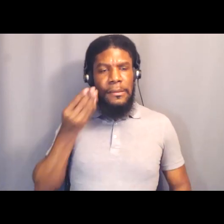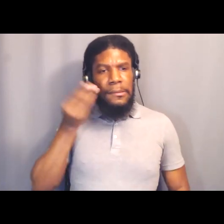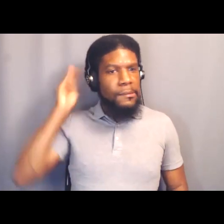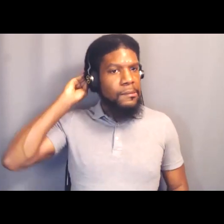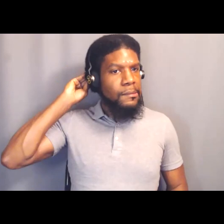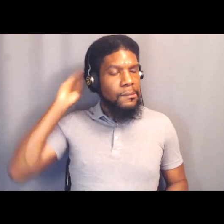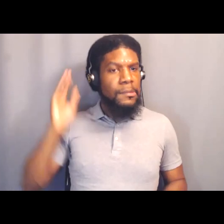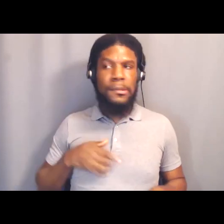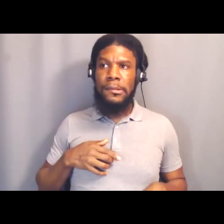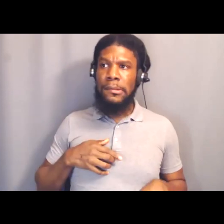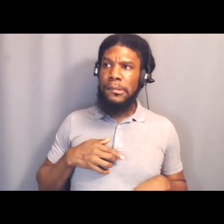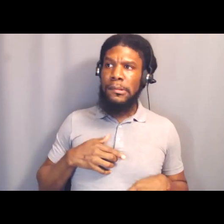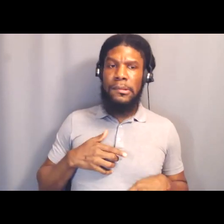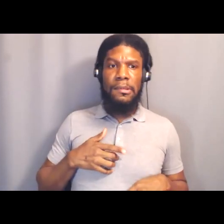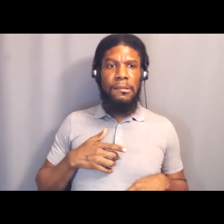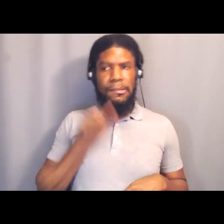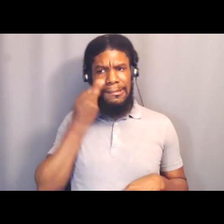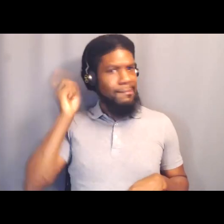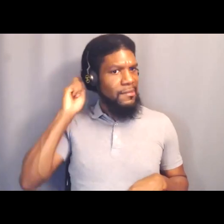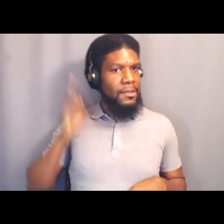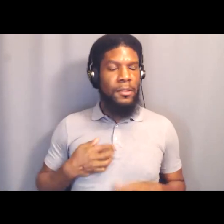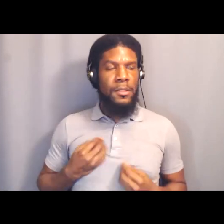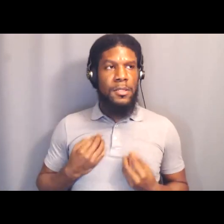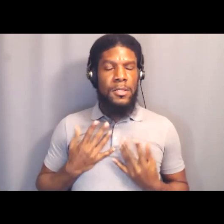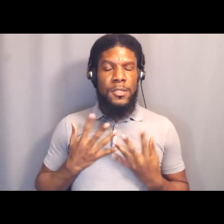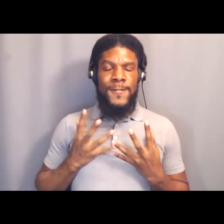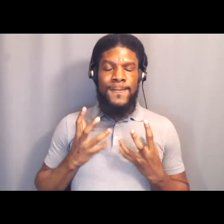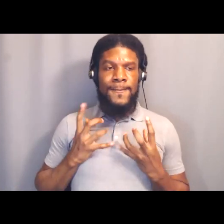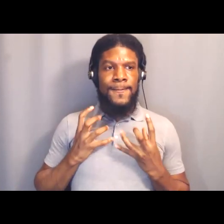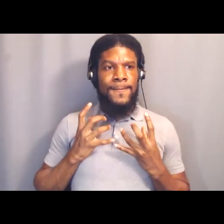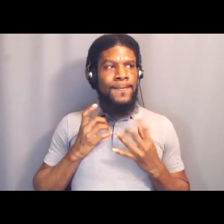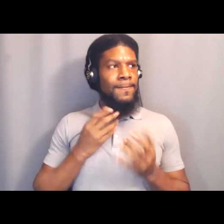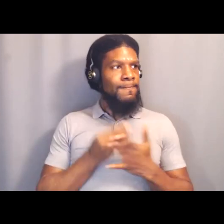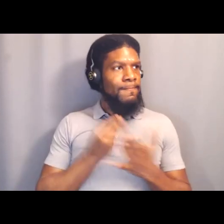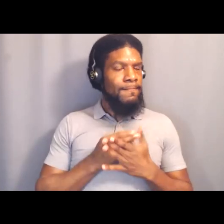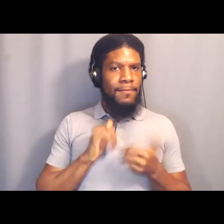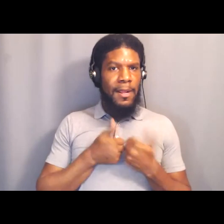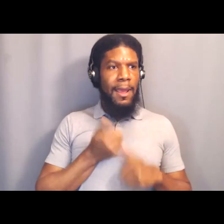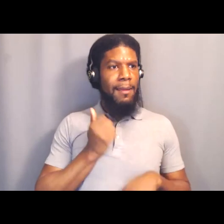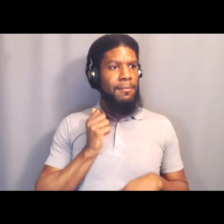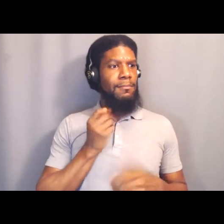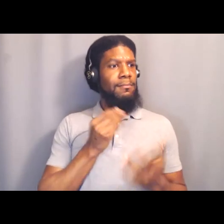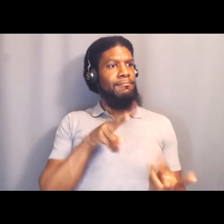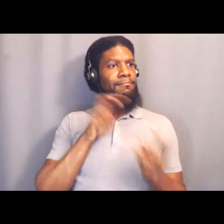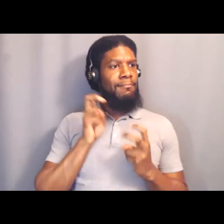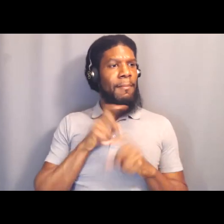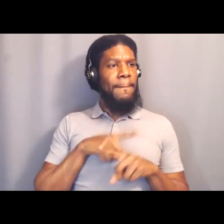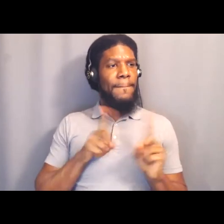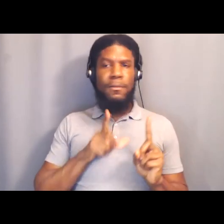that I still haven't figured out how to get my money back. And it's not the biggest scam in the world,